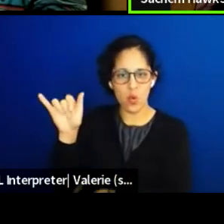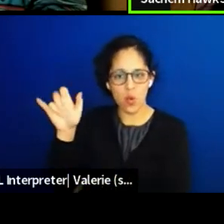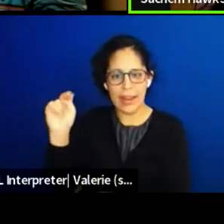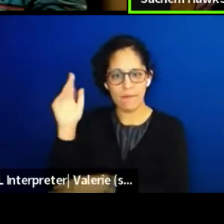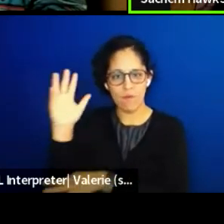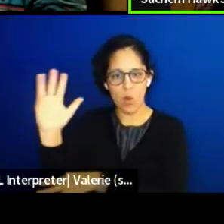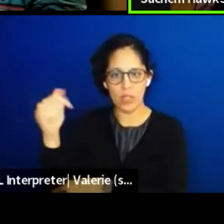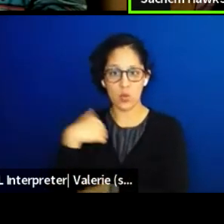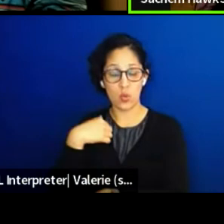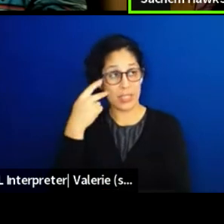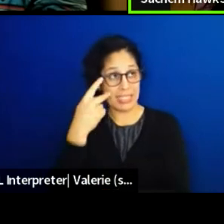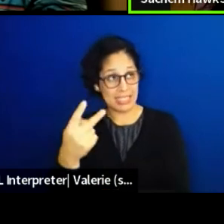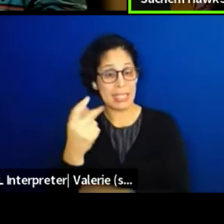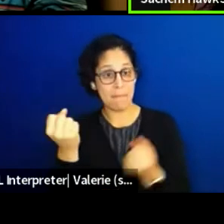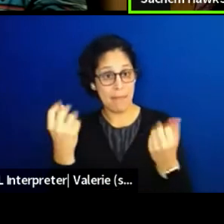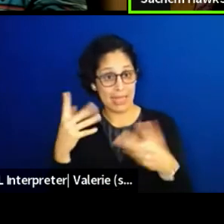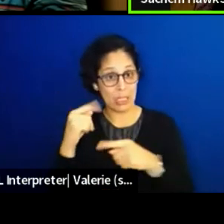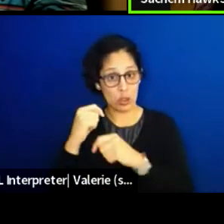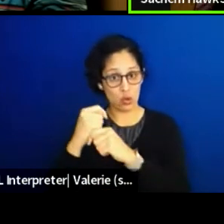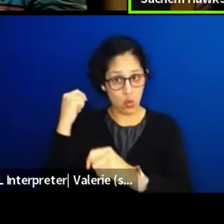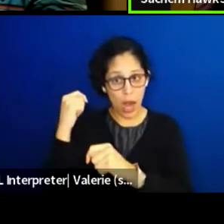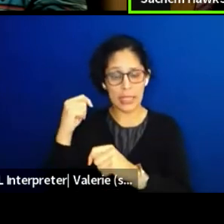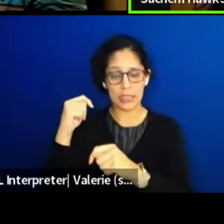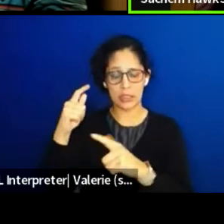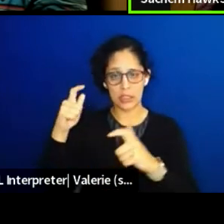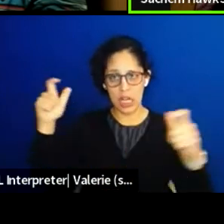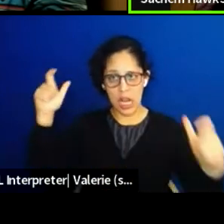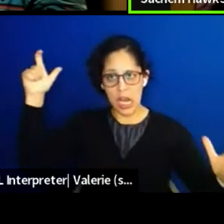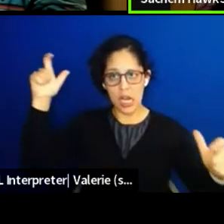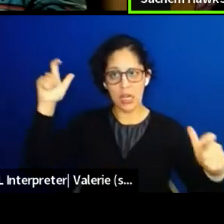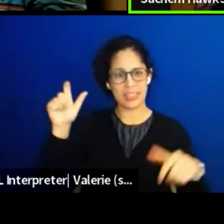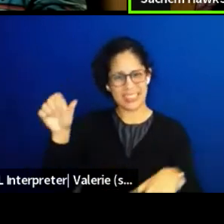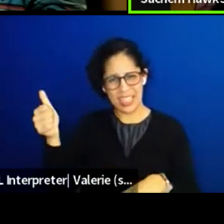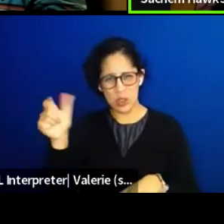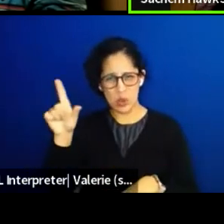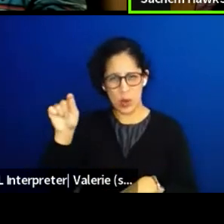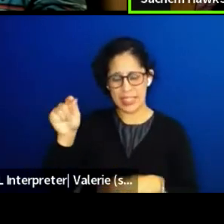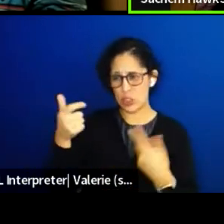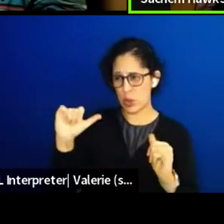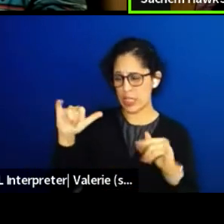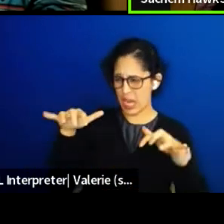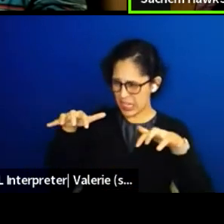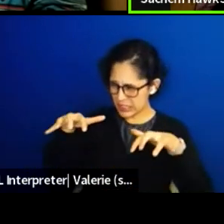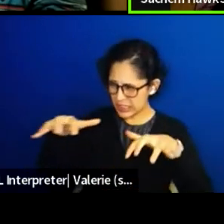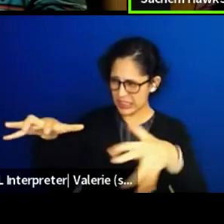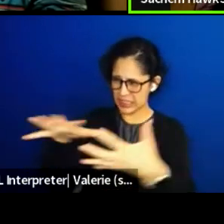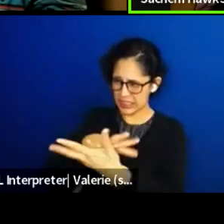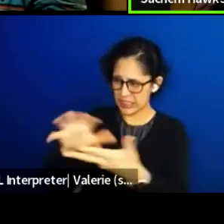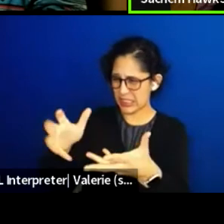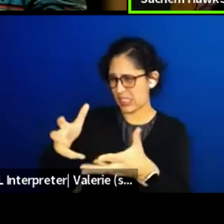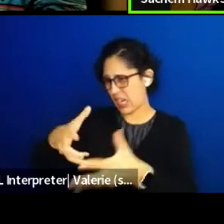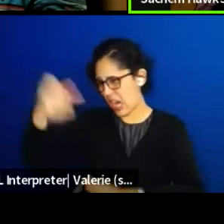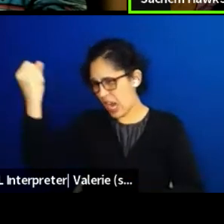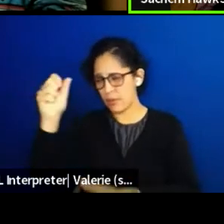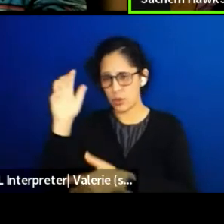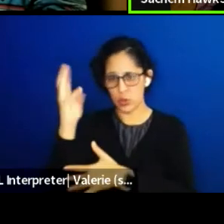10 to 20 giant trucks taking trees out of the Amazon rain forest and acre.